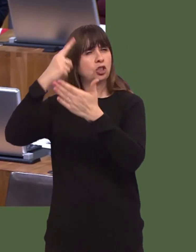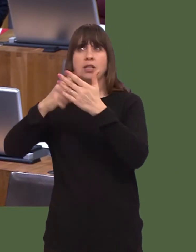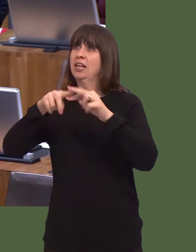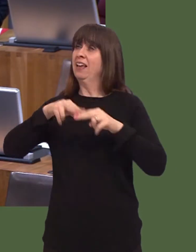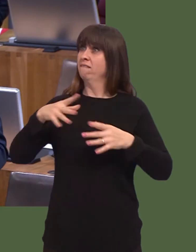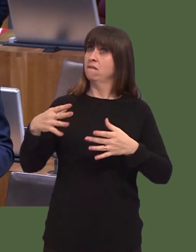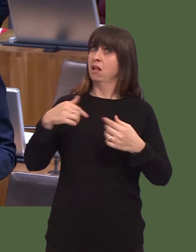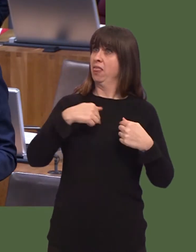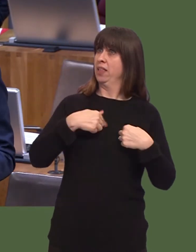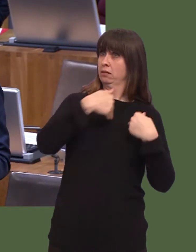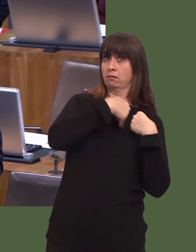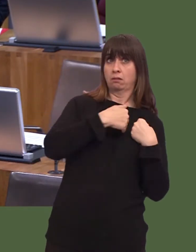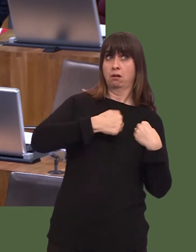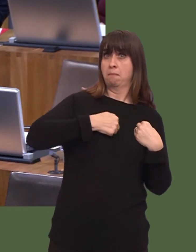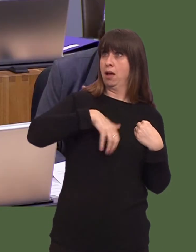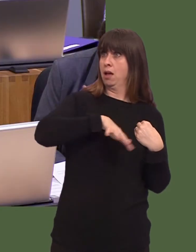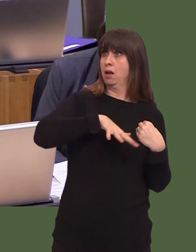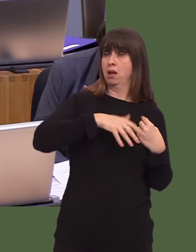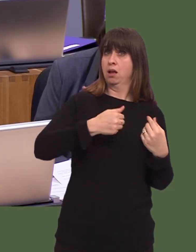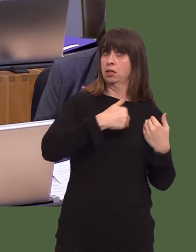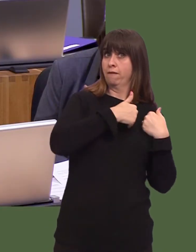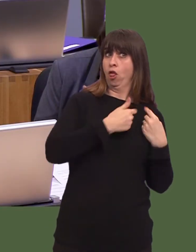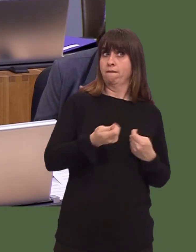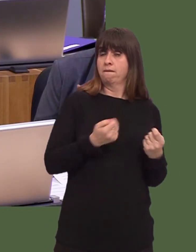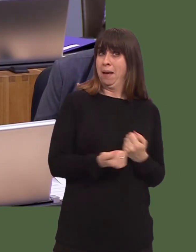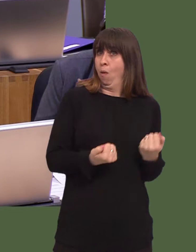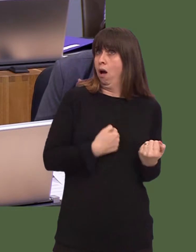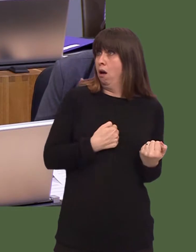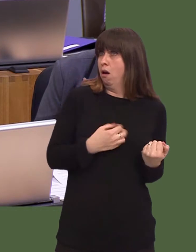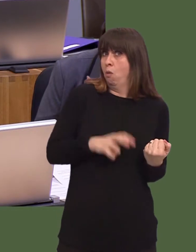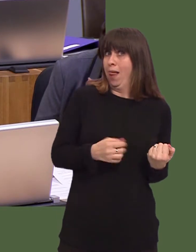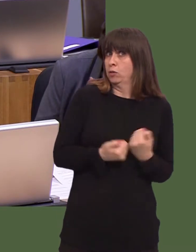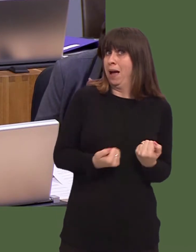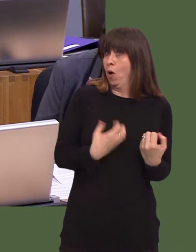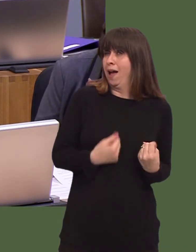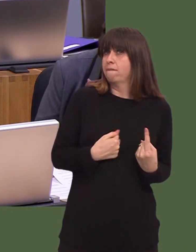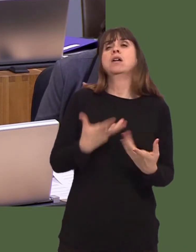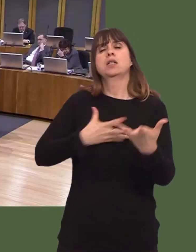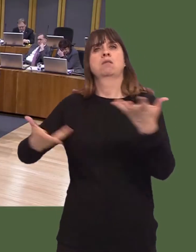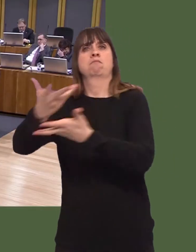It may well be that there is merit in having a general framework with regard to agriculture,